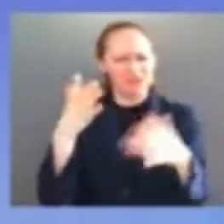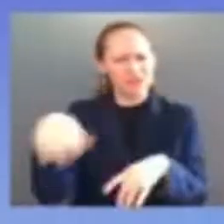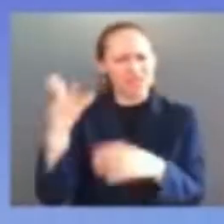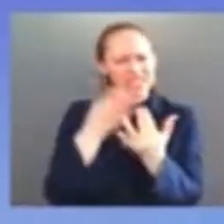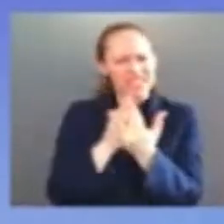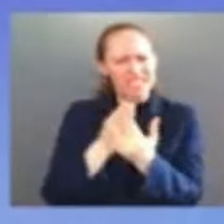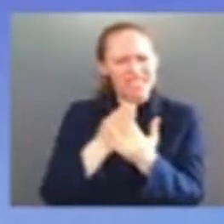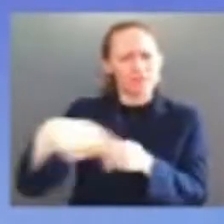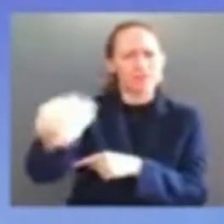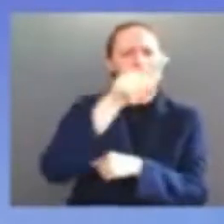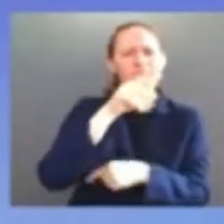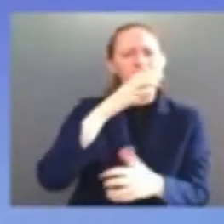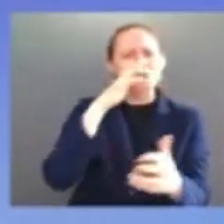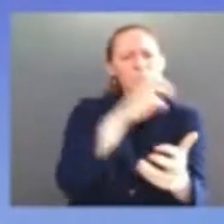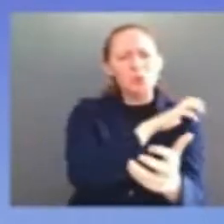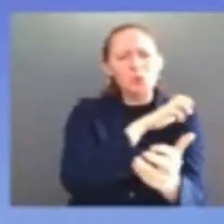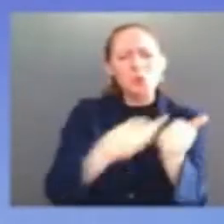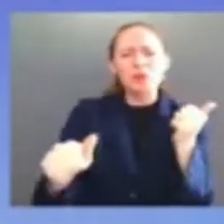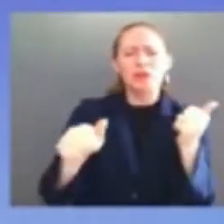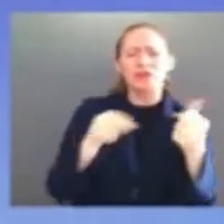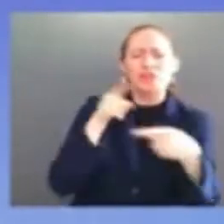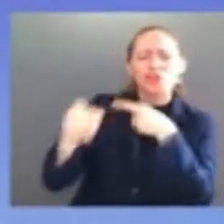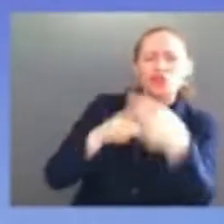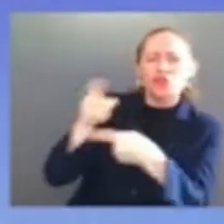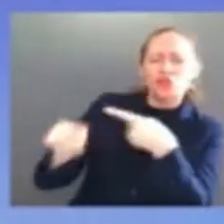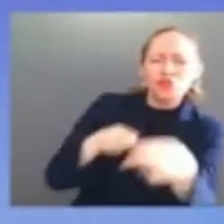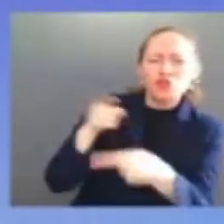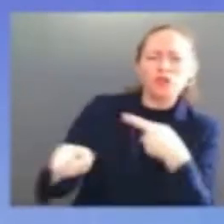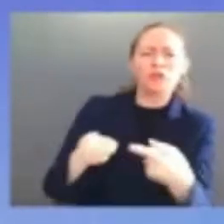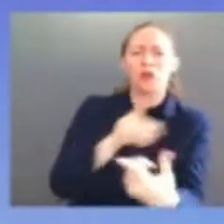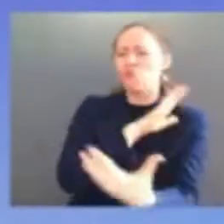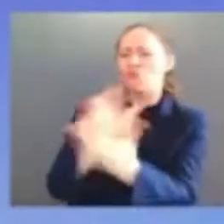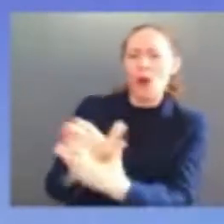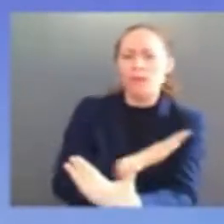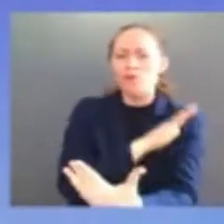the most vile baseless assertions and accusations in the face of it